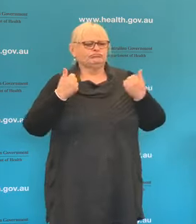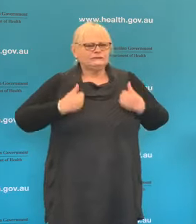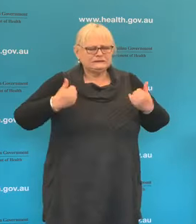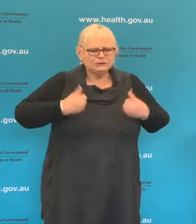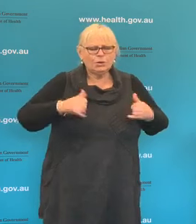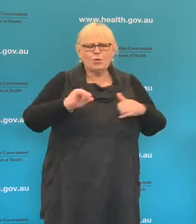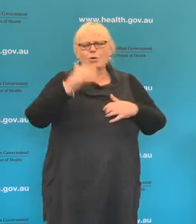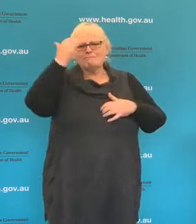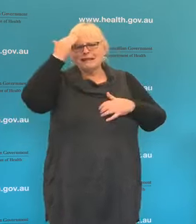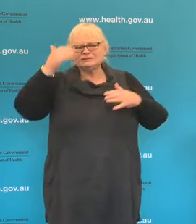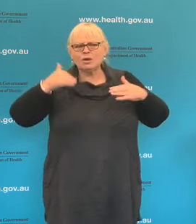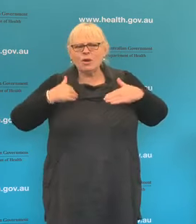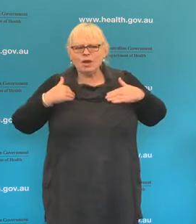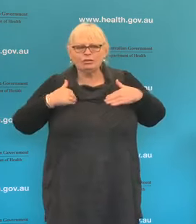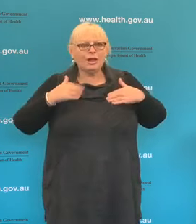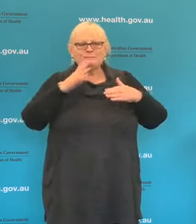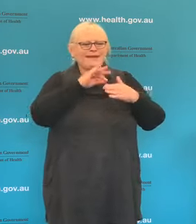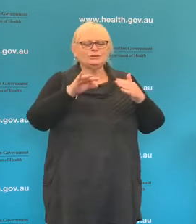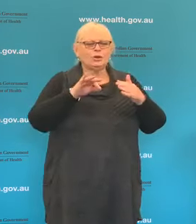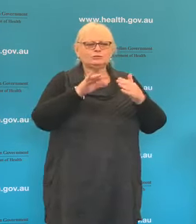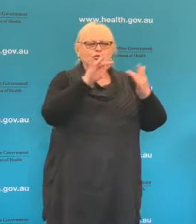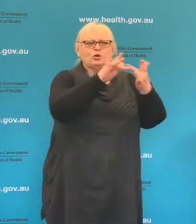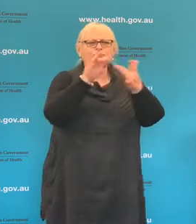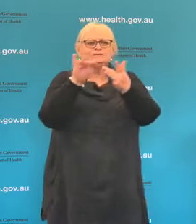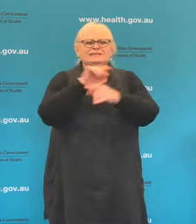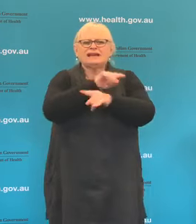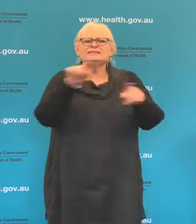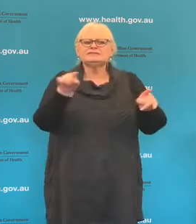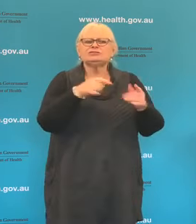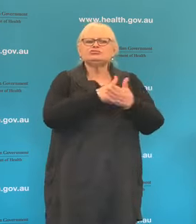have not been reaching out to their regular health care providers. It's